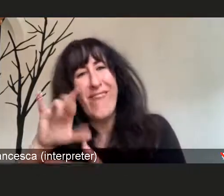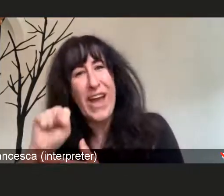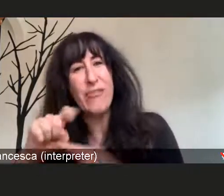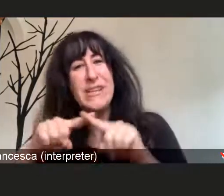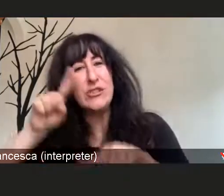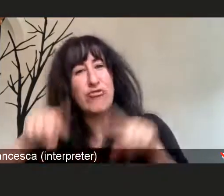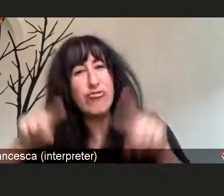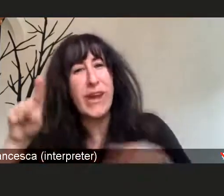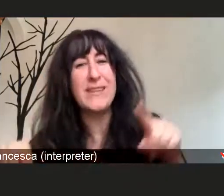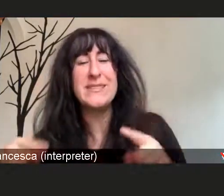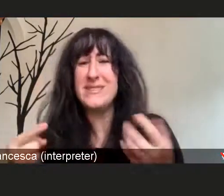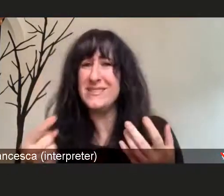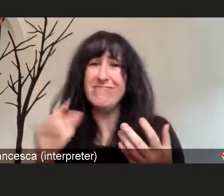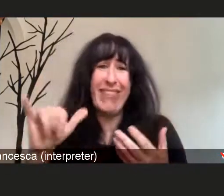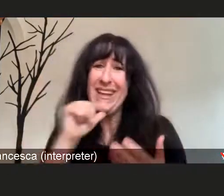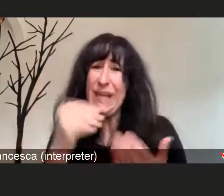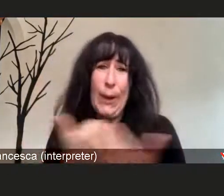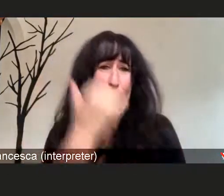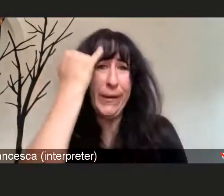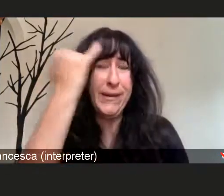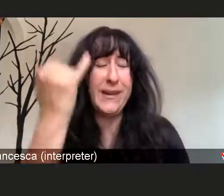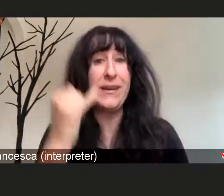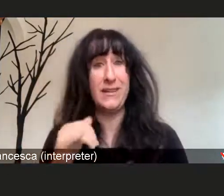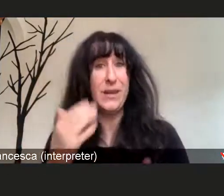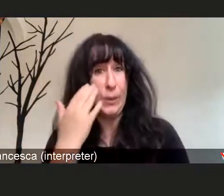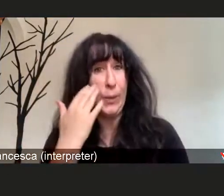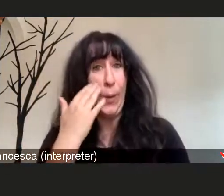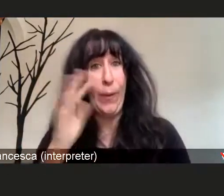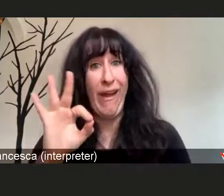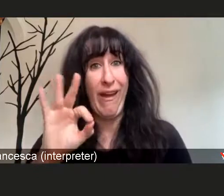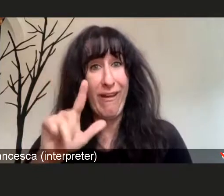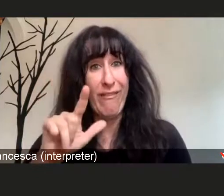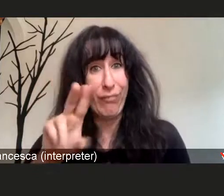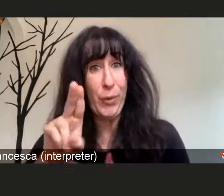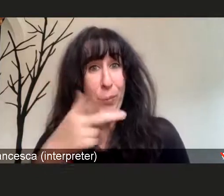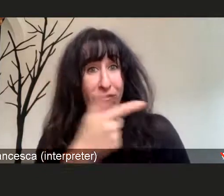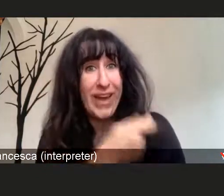we know that we are asked to get a new flu vaccine every year